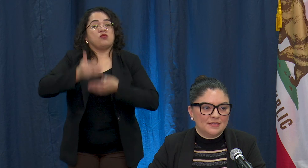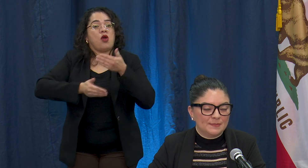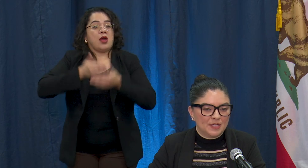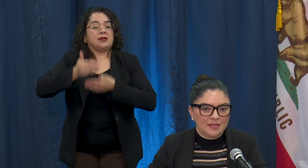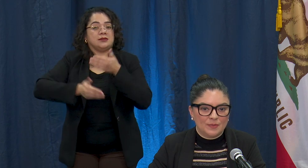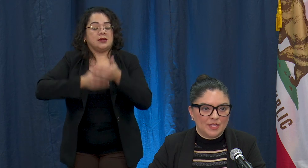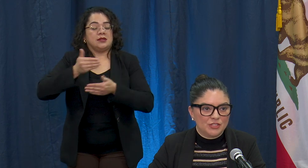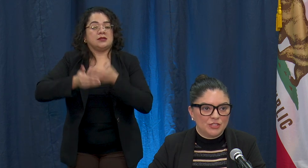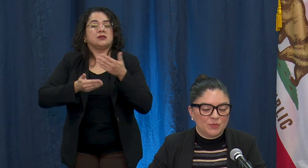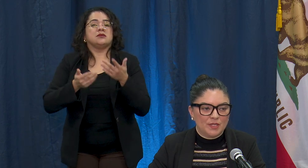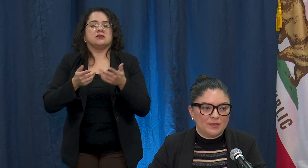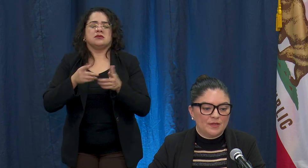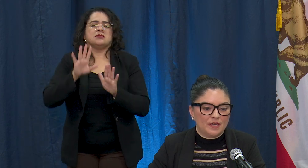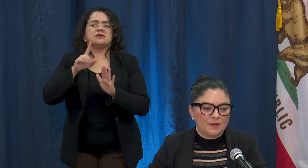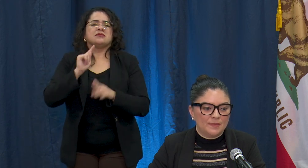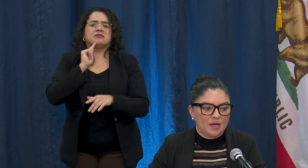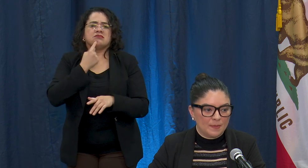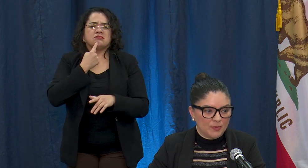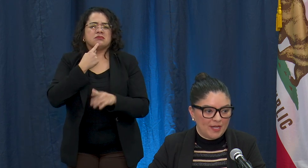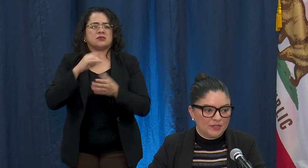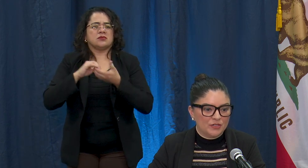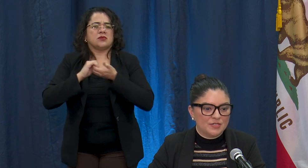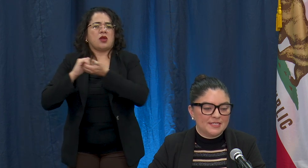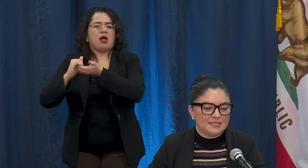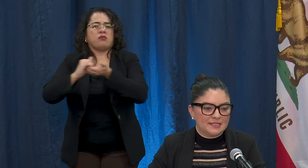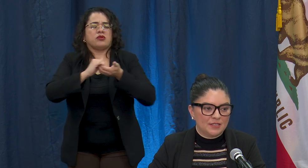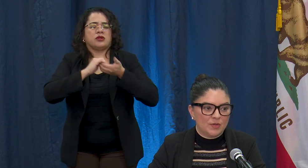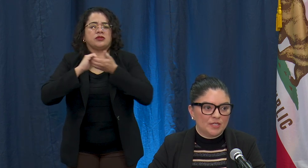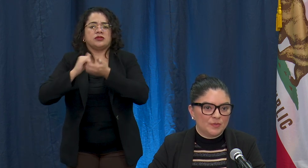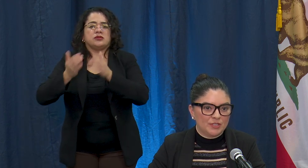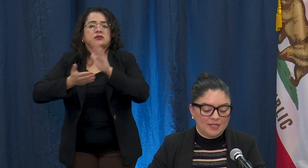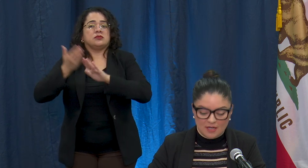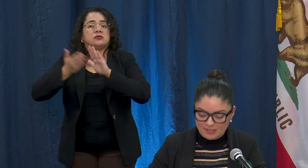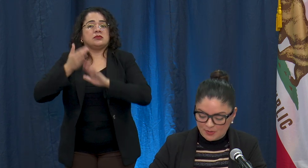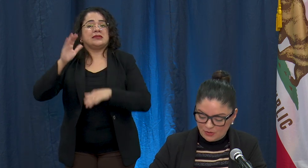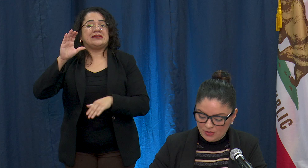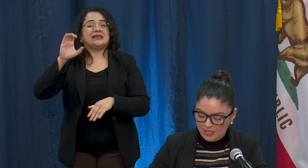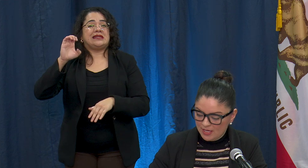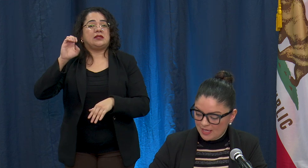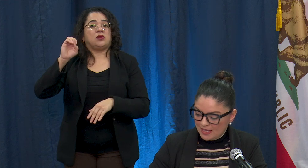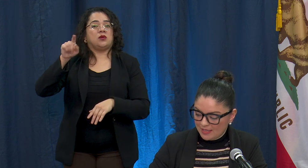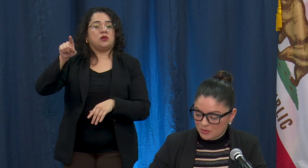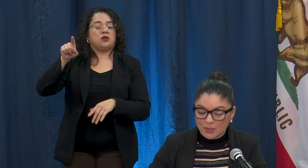deep collaboration with the operators and CEO at Community Hospital, with